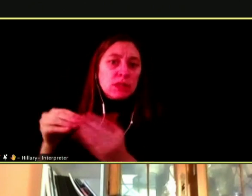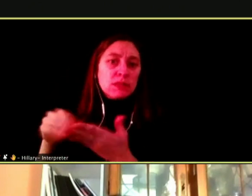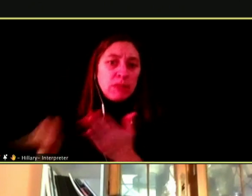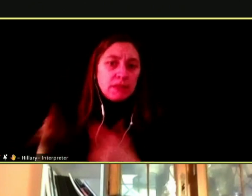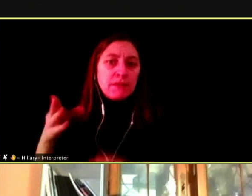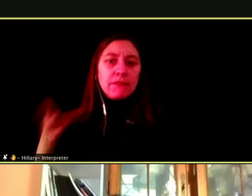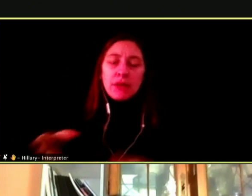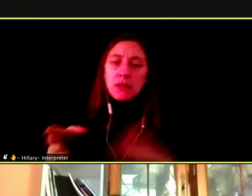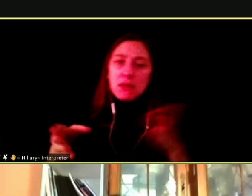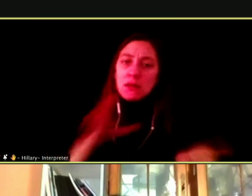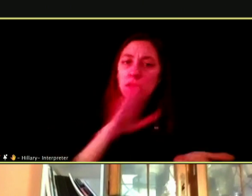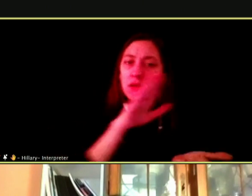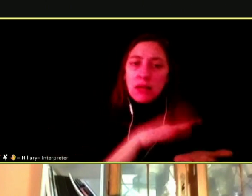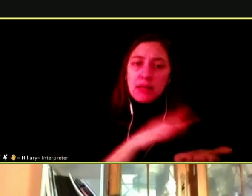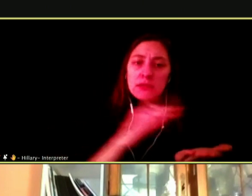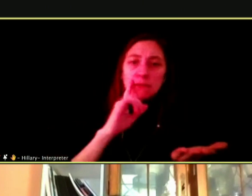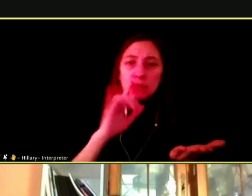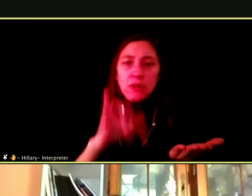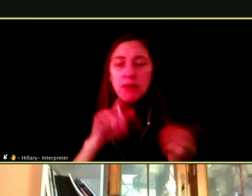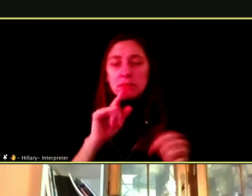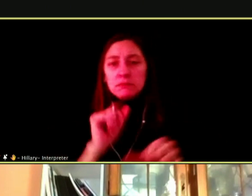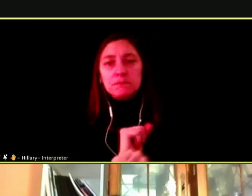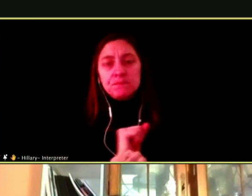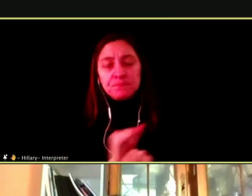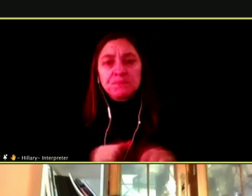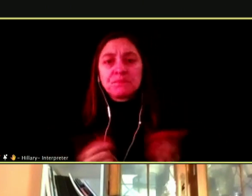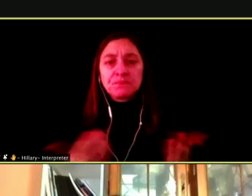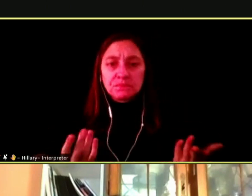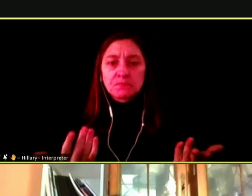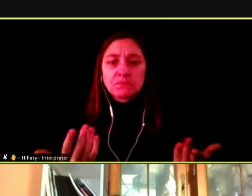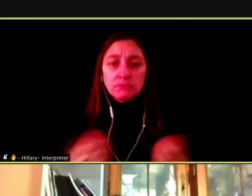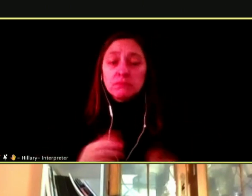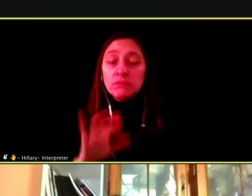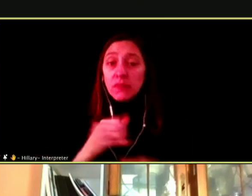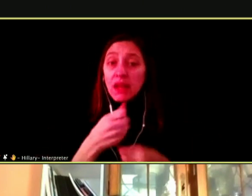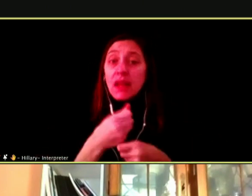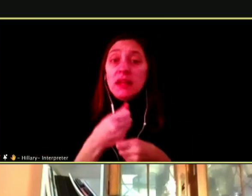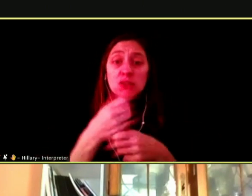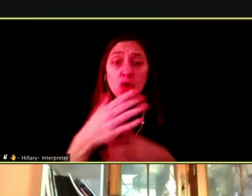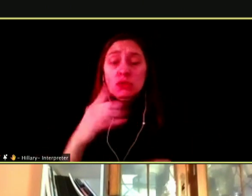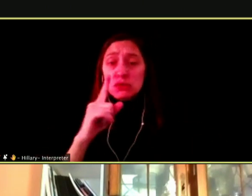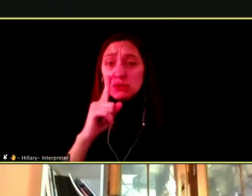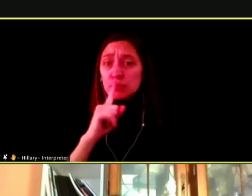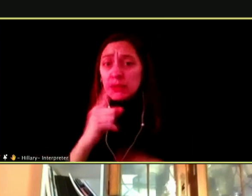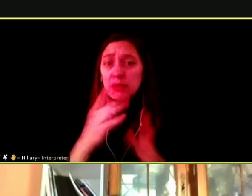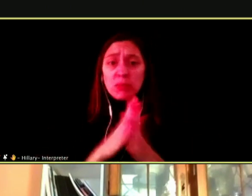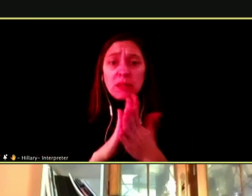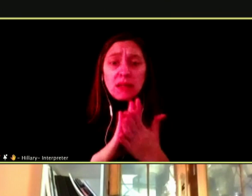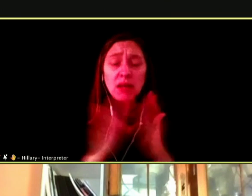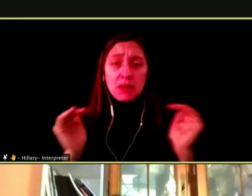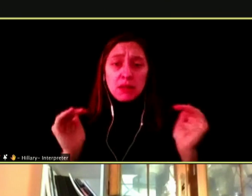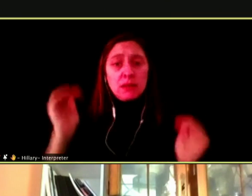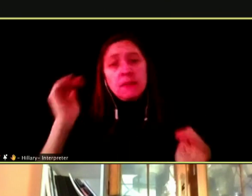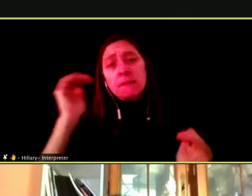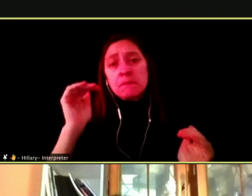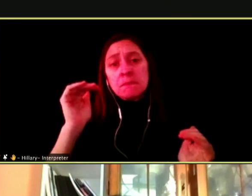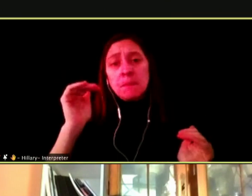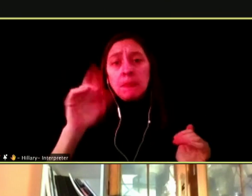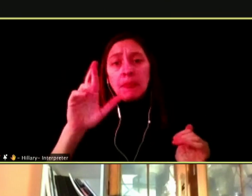OF COLOR IS CAUSED THERE TO BE A VERY DISPROPORTIONATE RATE OF BLACK AND BROWN STUDENTS COMPARED